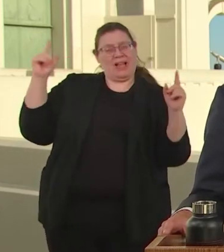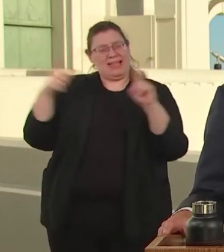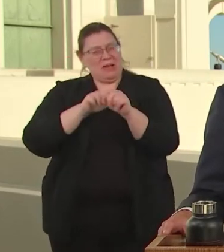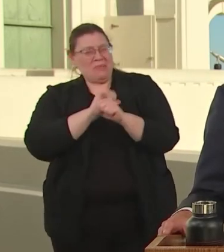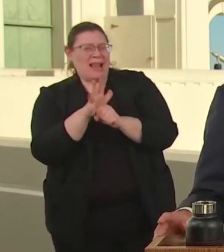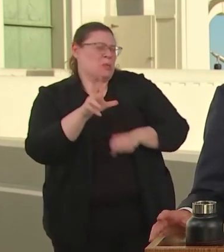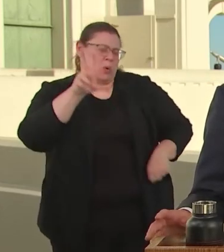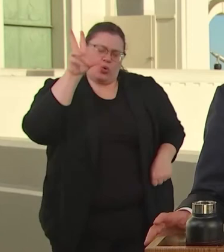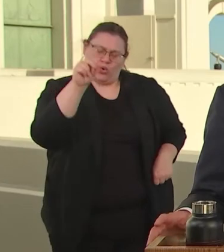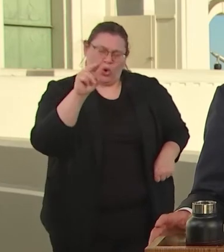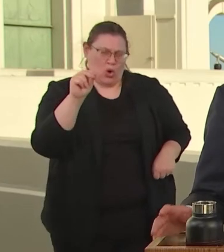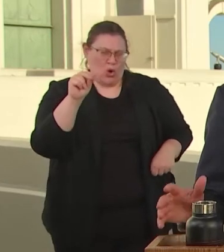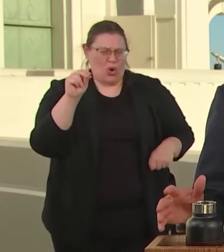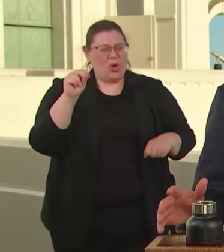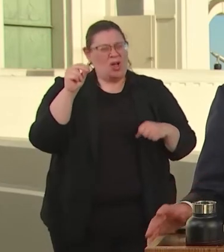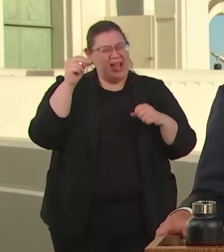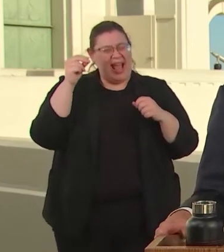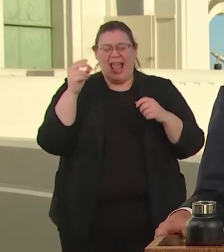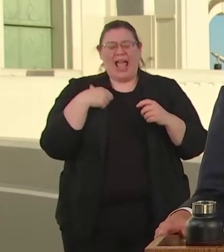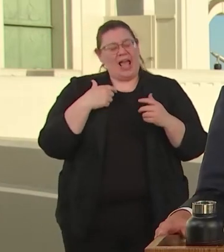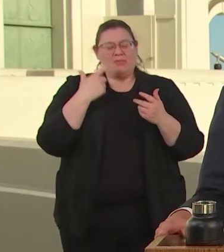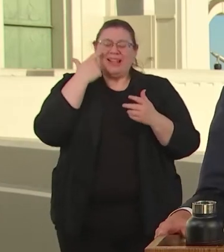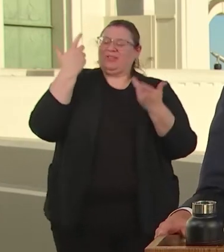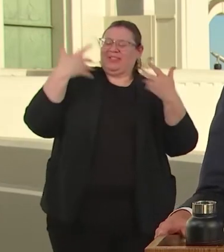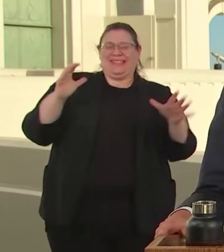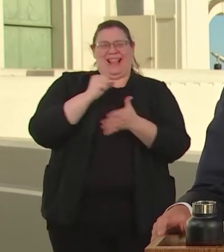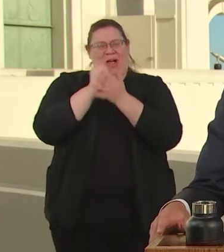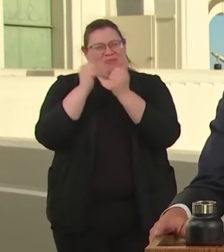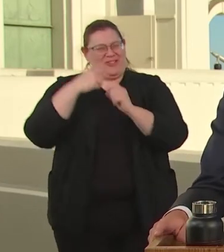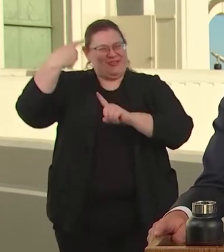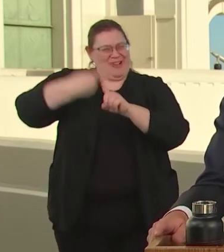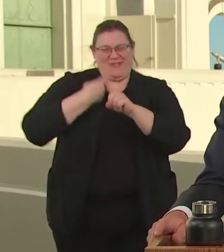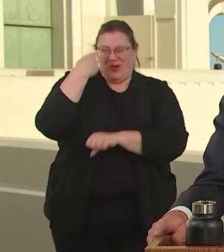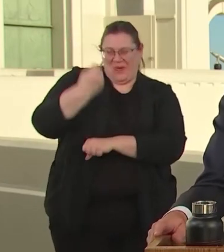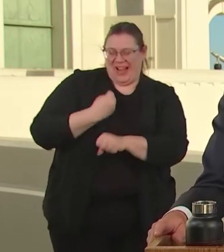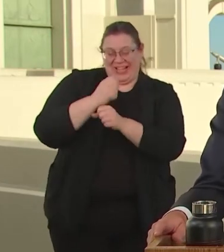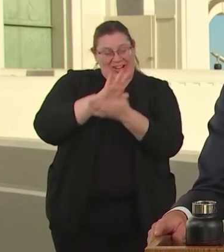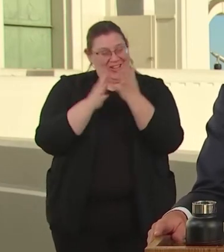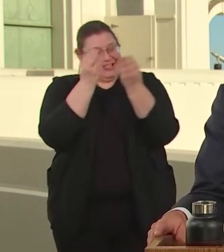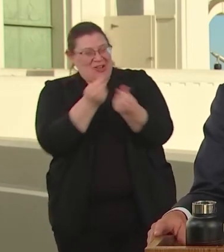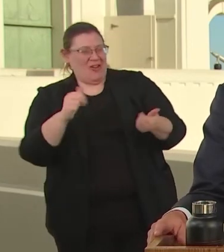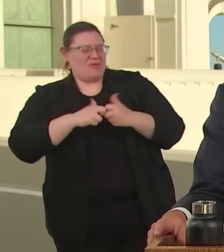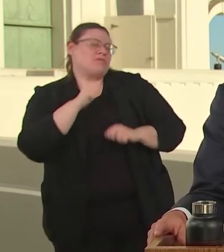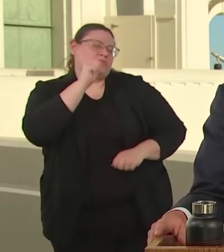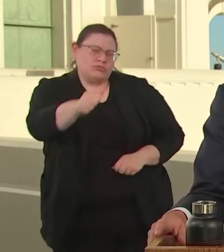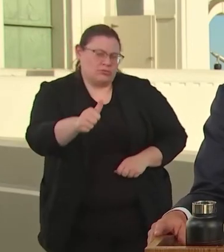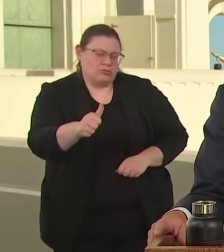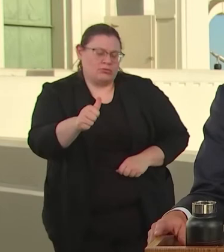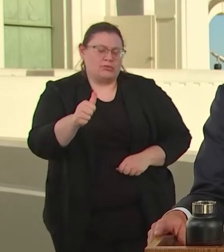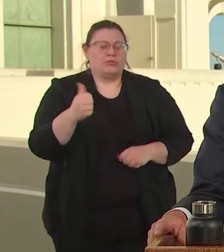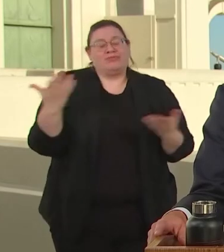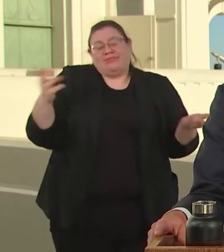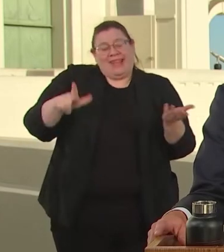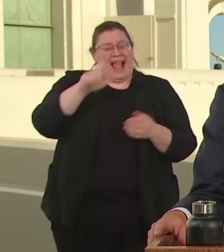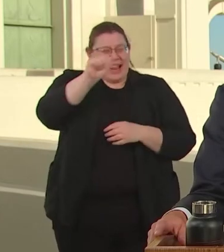RENT WILL NOT END IT. LOVING LOS ANGELES MEANS FACING THE BITTER TRUTH ABOUT OUR PAST